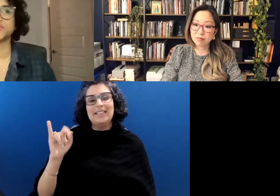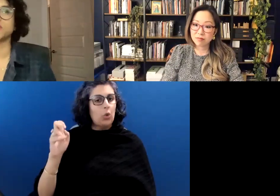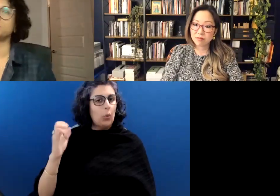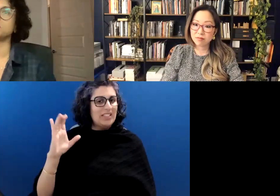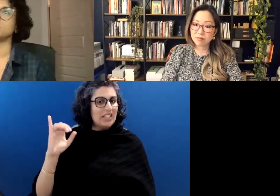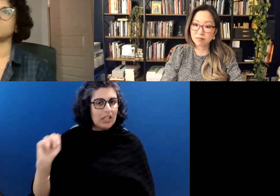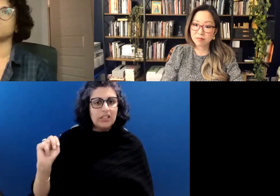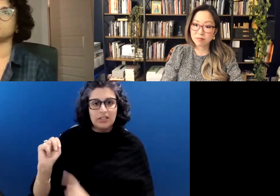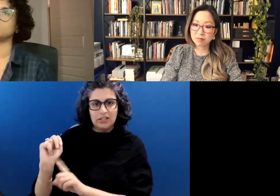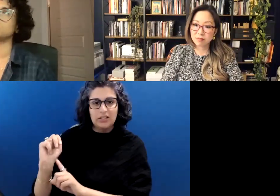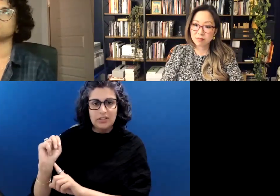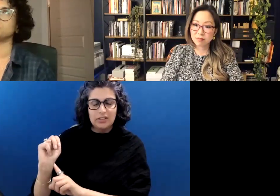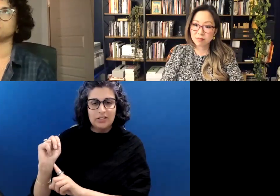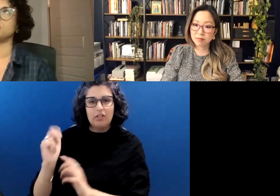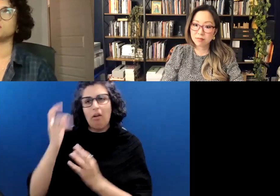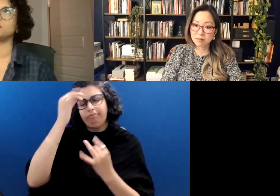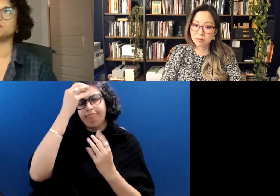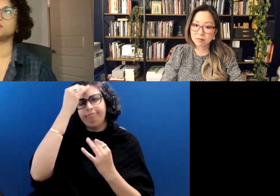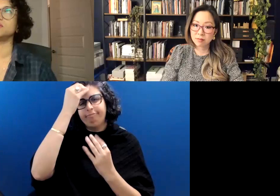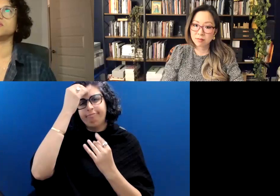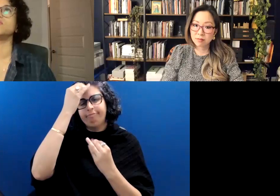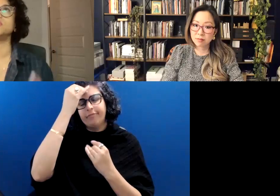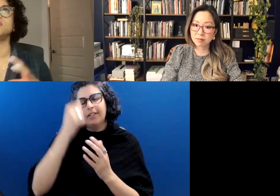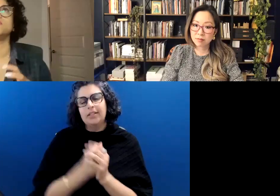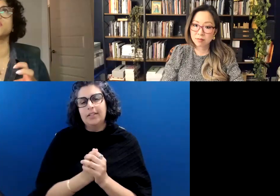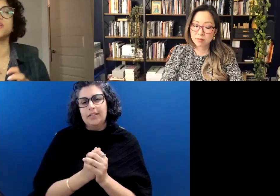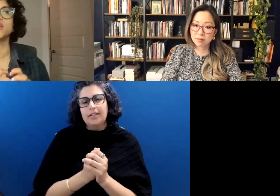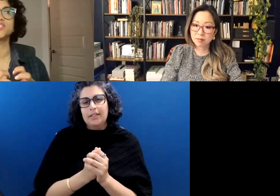And so I've just have been thinking about sort of like the need for connection.